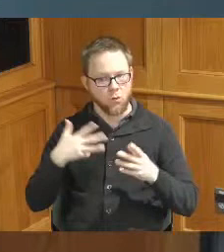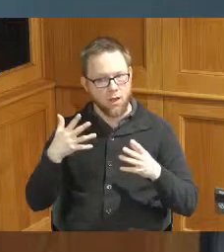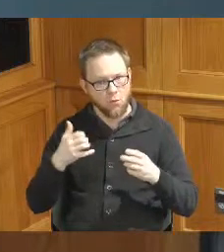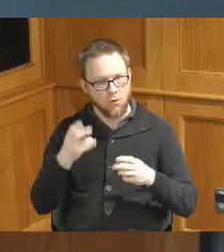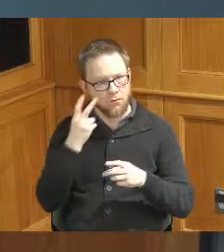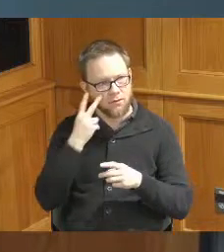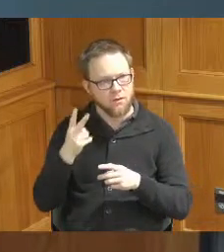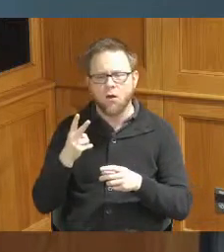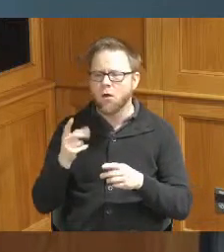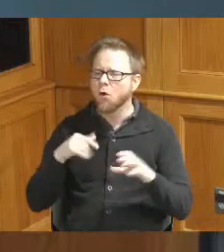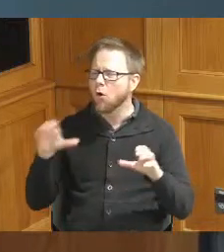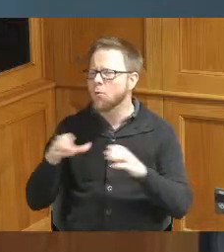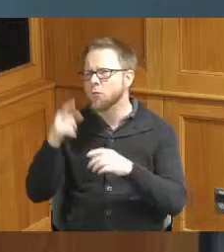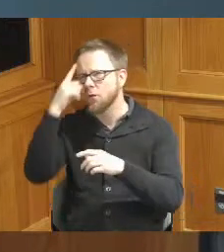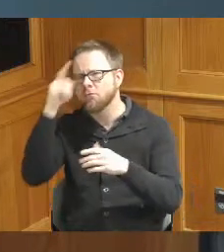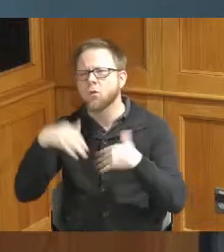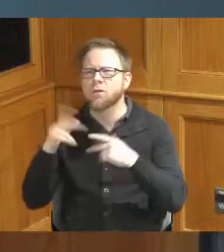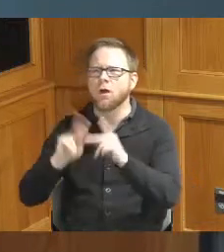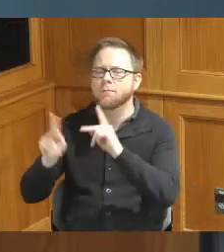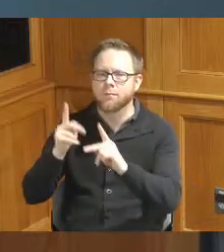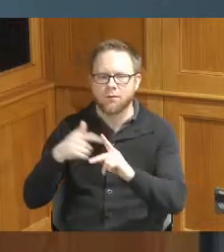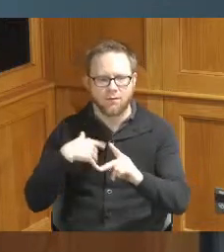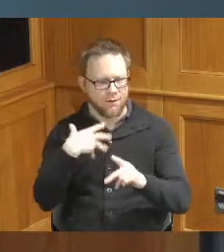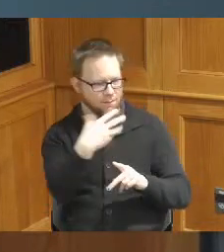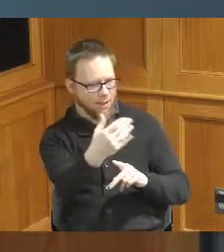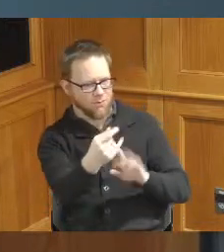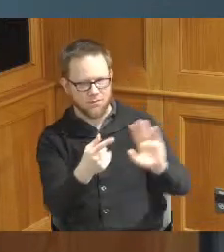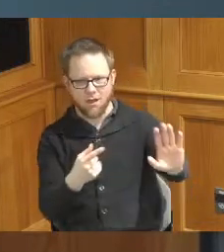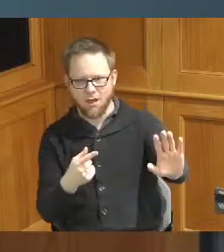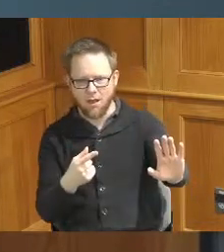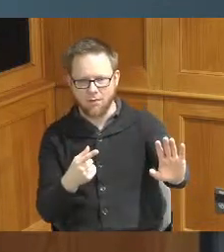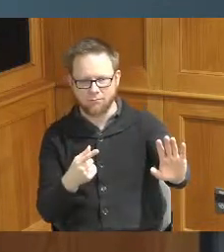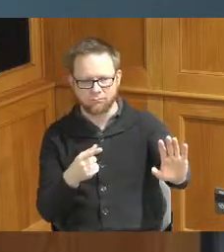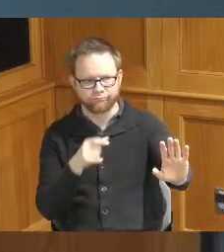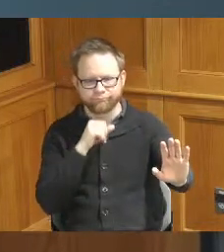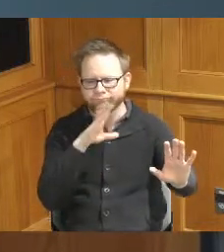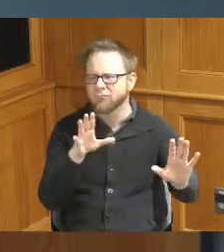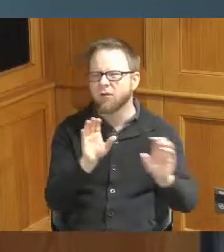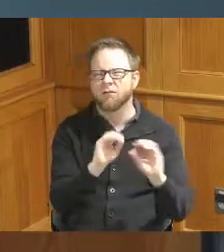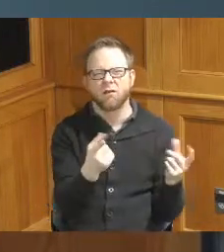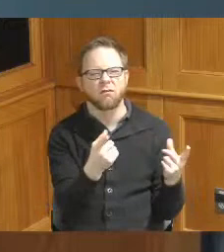said I'm doing this rid of you and then I walk outside they nothing to do nowhere to go parents